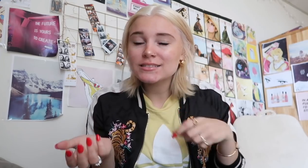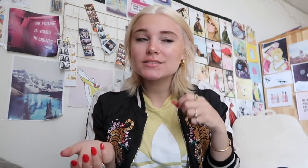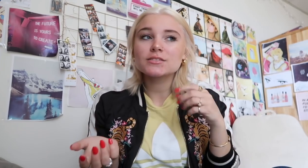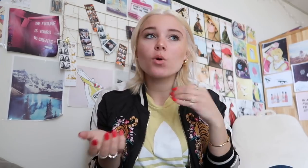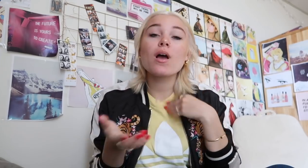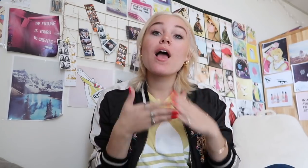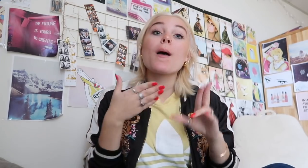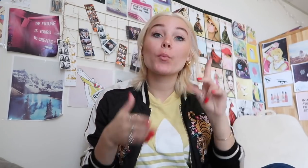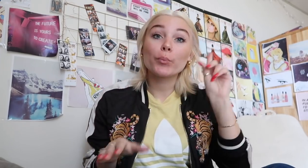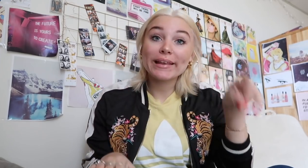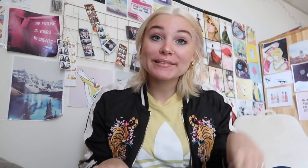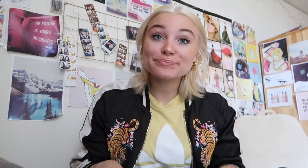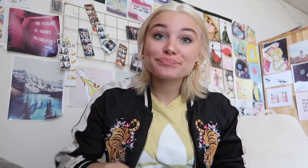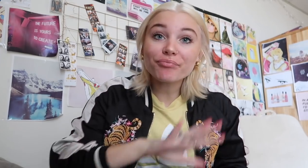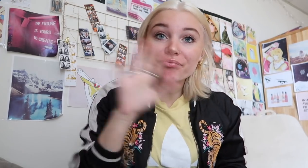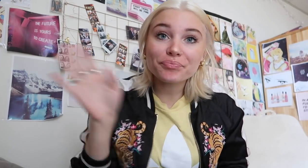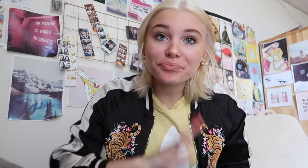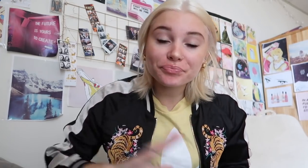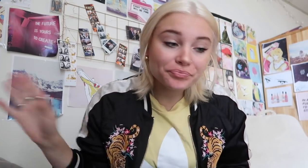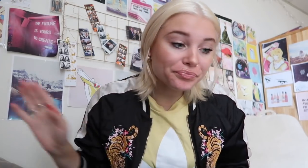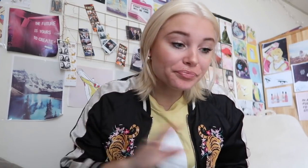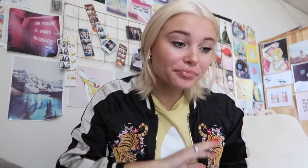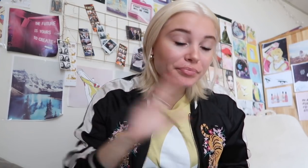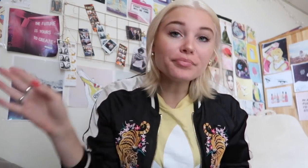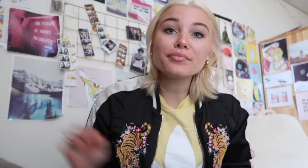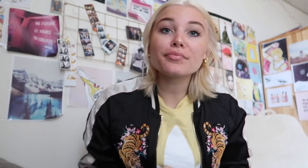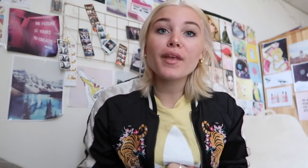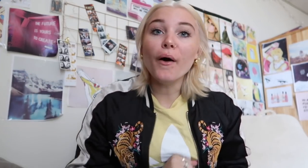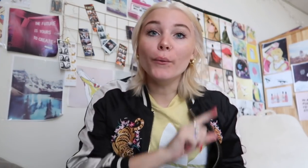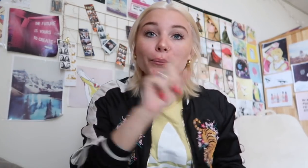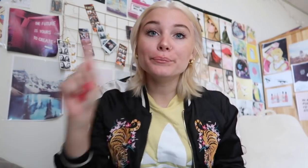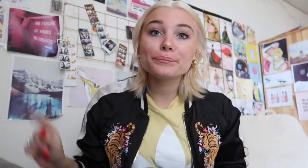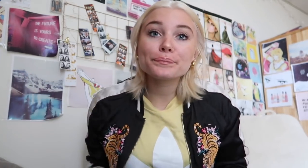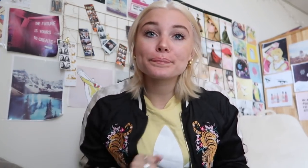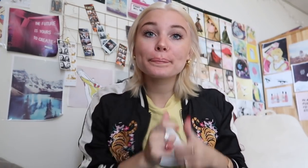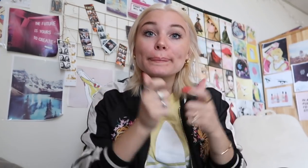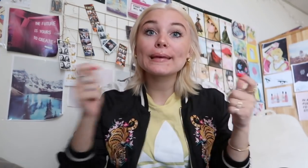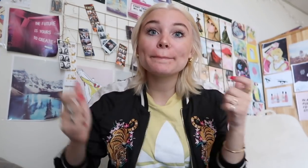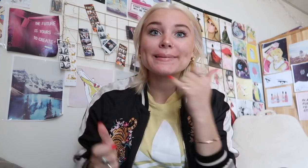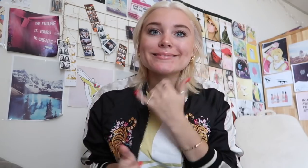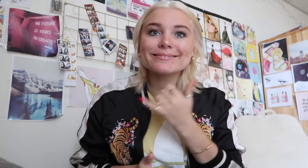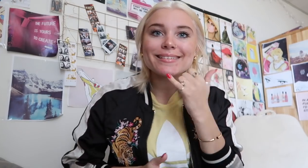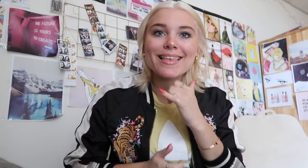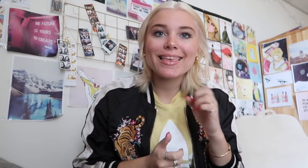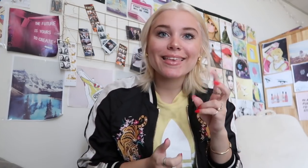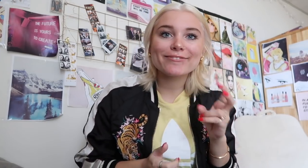but they decided to give it a try so I went yeah well, it was a biggest mistake ever